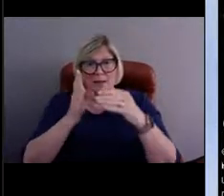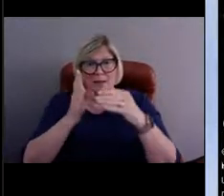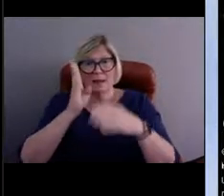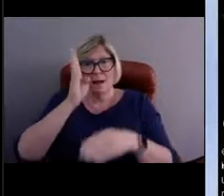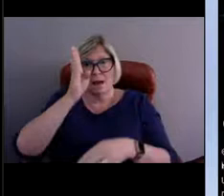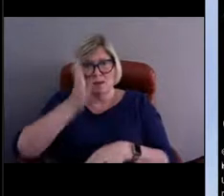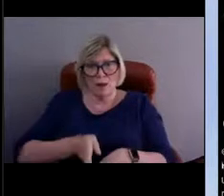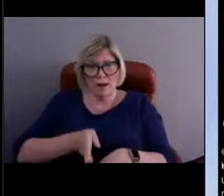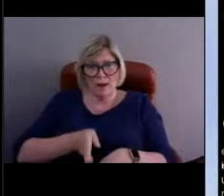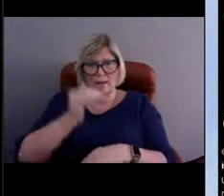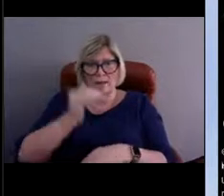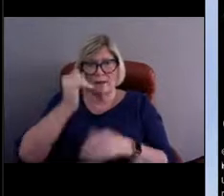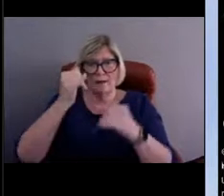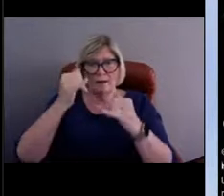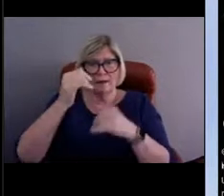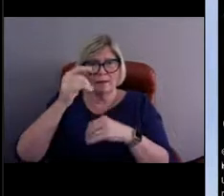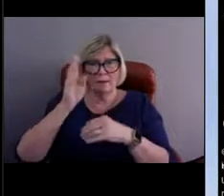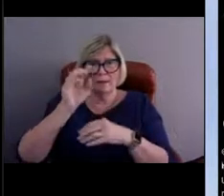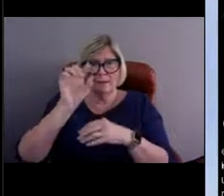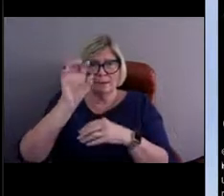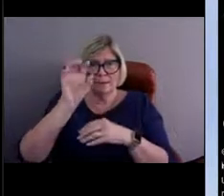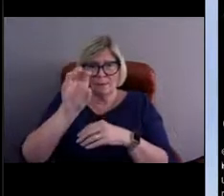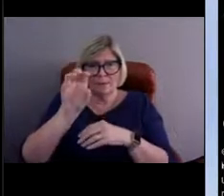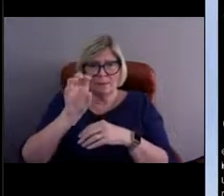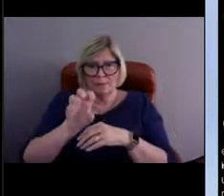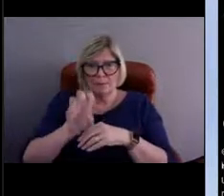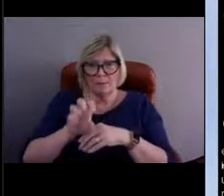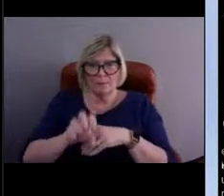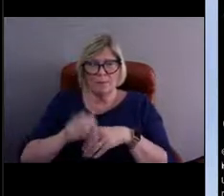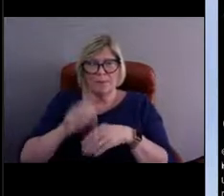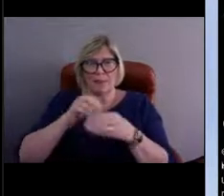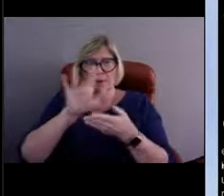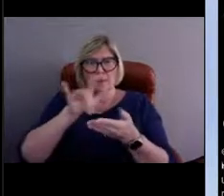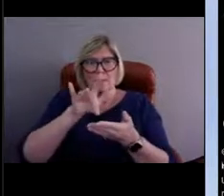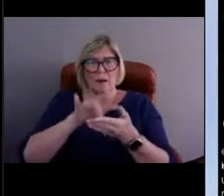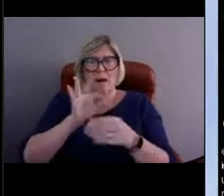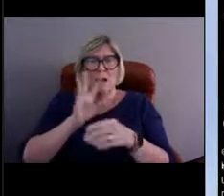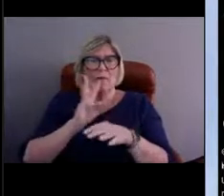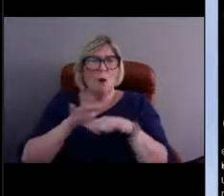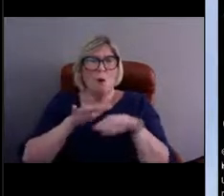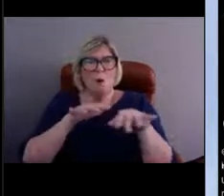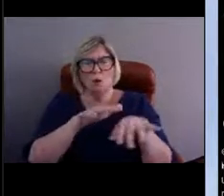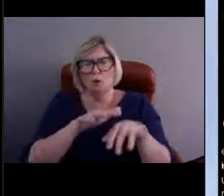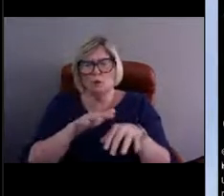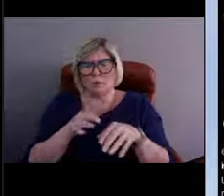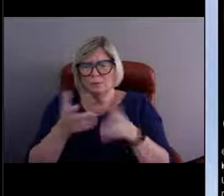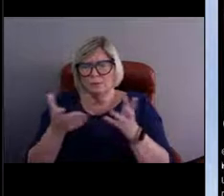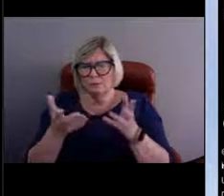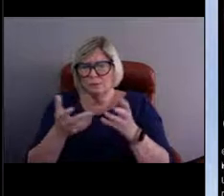you can't really see just from this picture how far of a distance they're sailing on that ship.